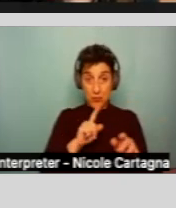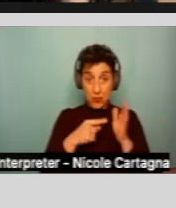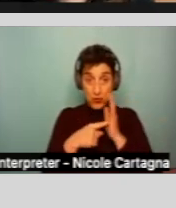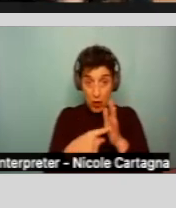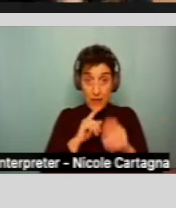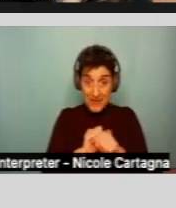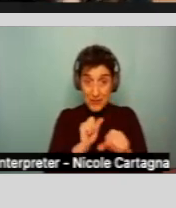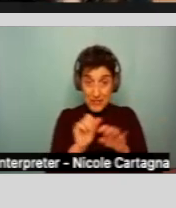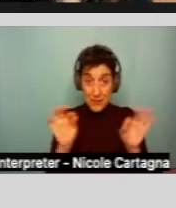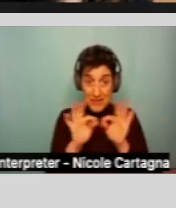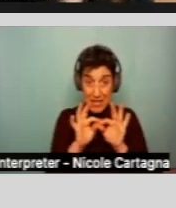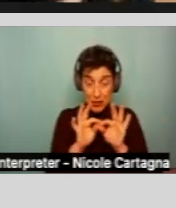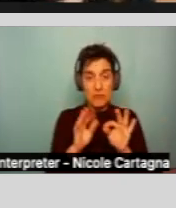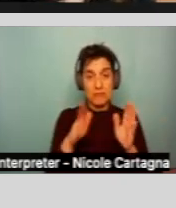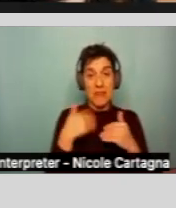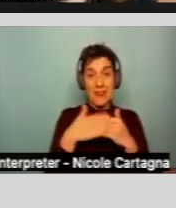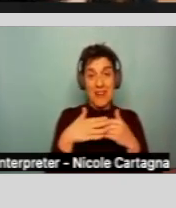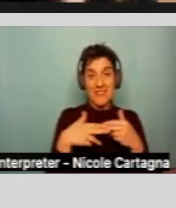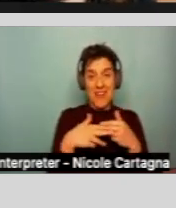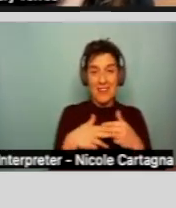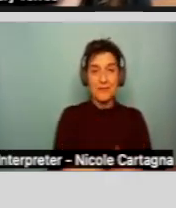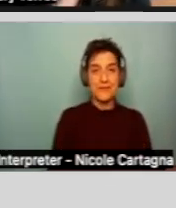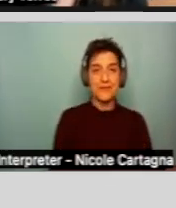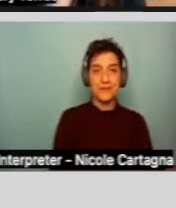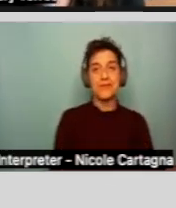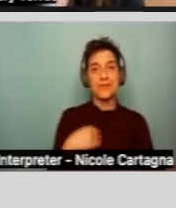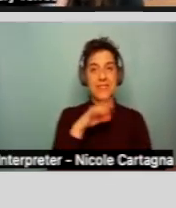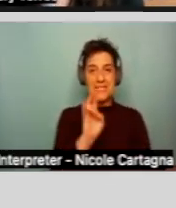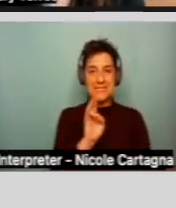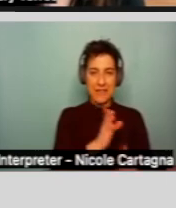So, go ahead to the next slide. So there's seven major life activities.